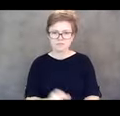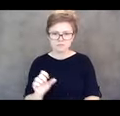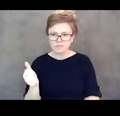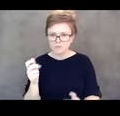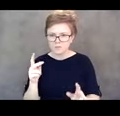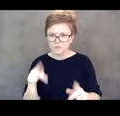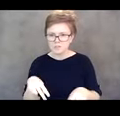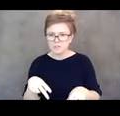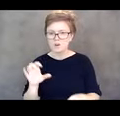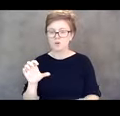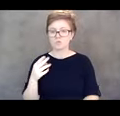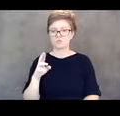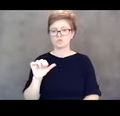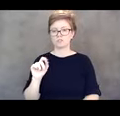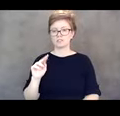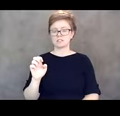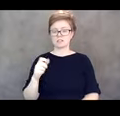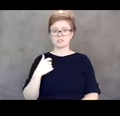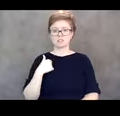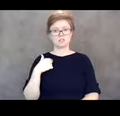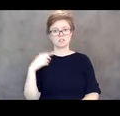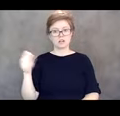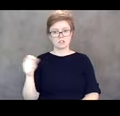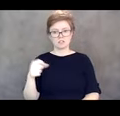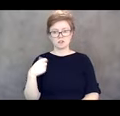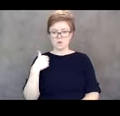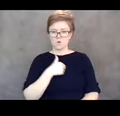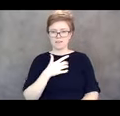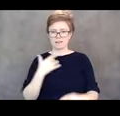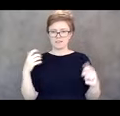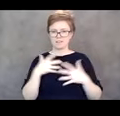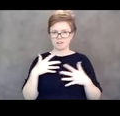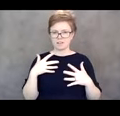It's funny. You know, we feel fear and hurt when we read these stories